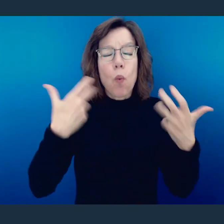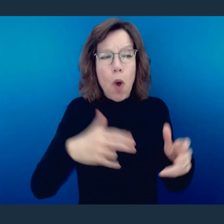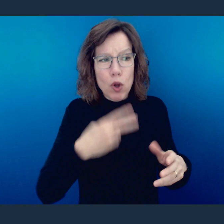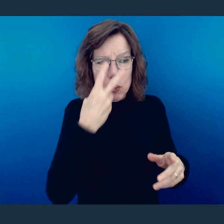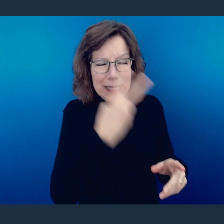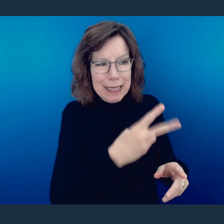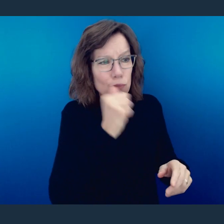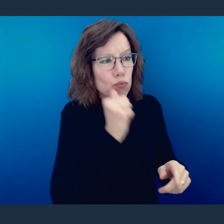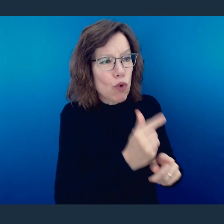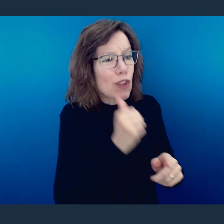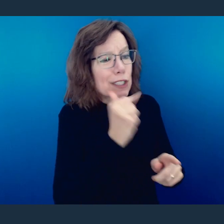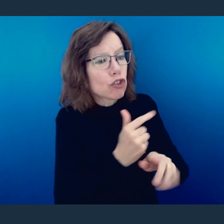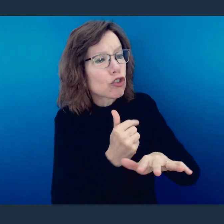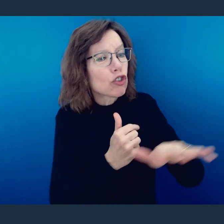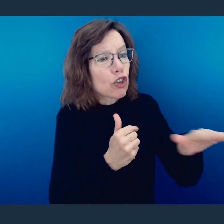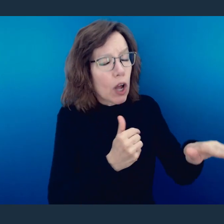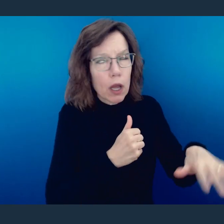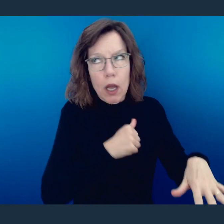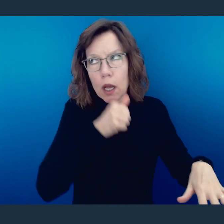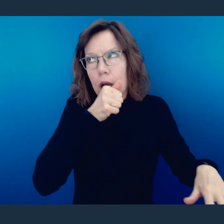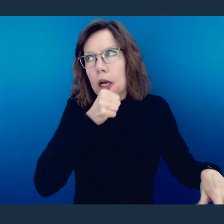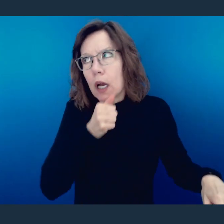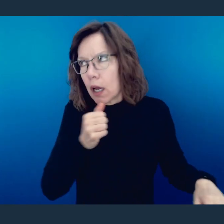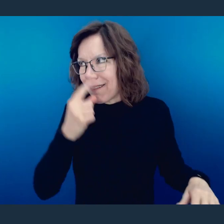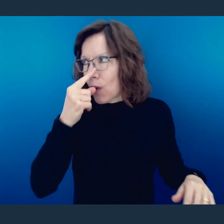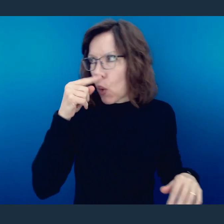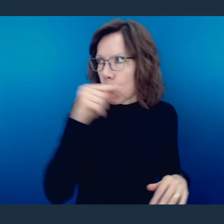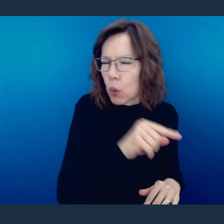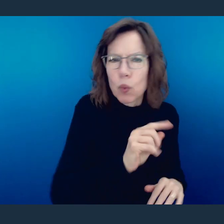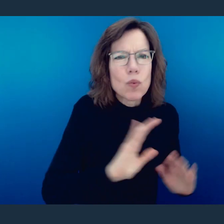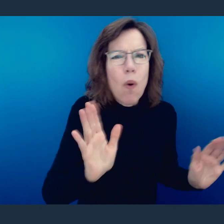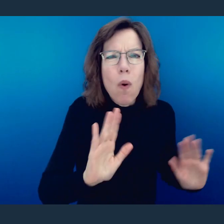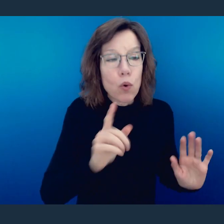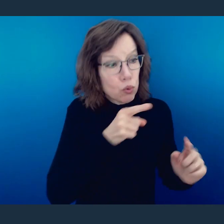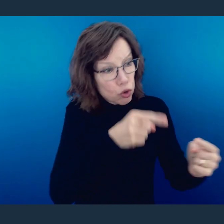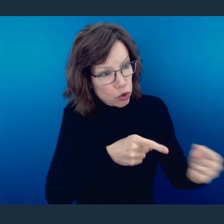We're not meant to see our brother or sister as a burden. We're to bear with the burdens